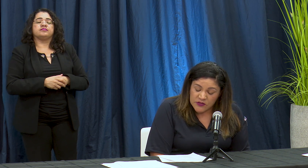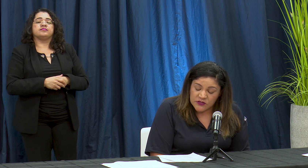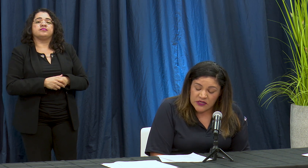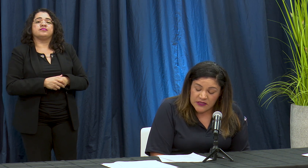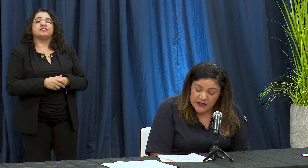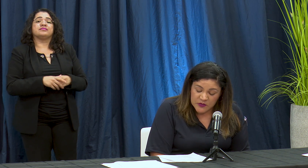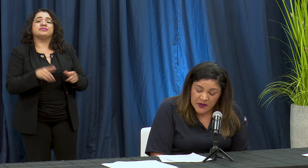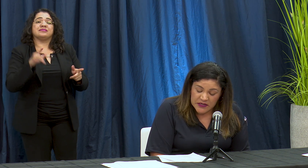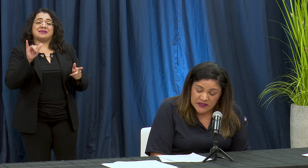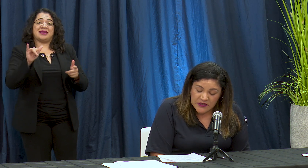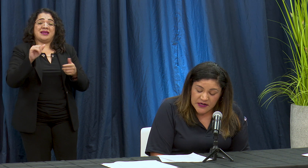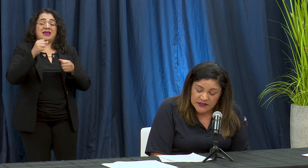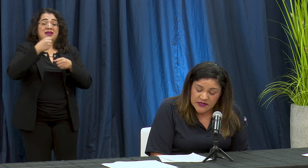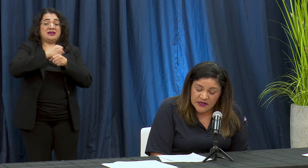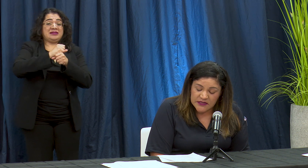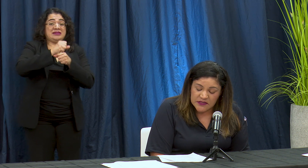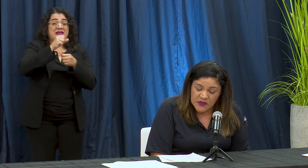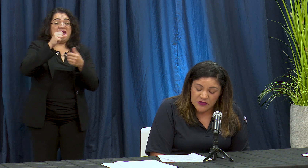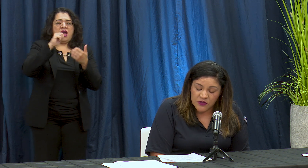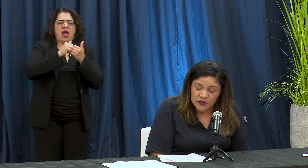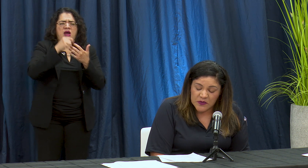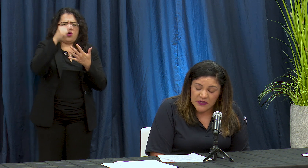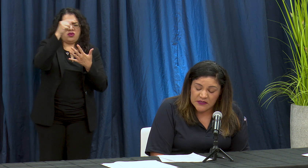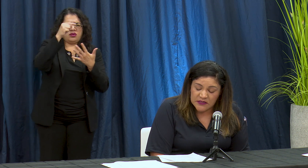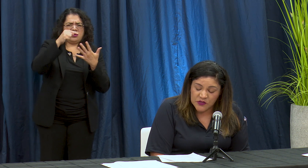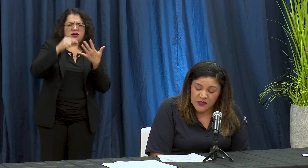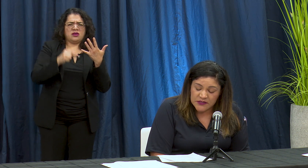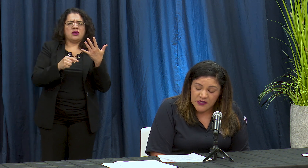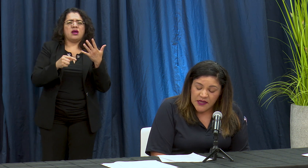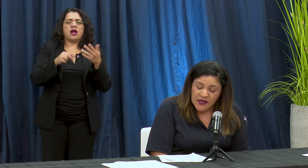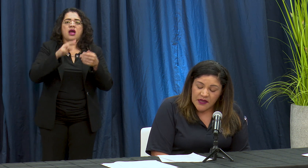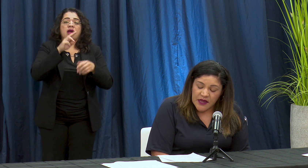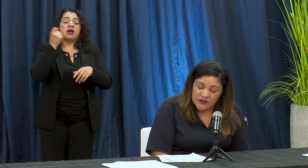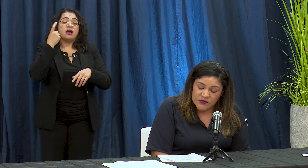los crateros para entrar sin el crecimiento de hospitalizations casos